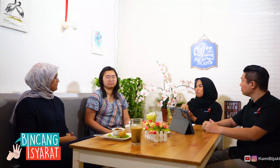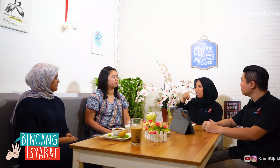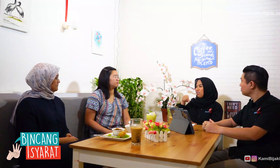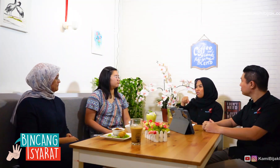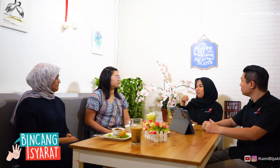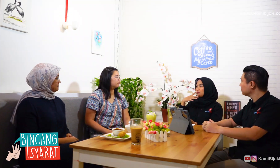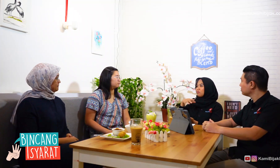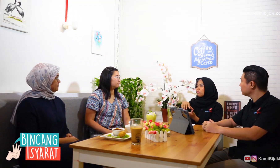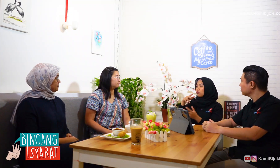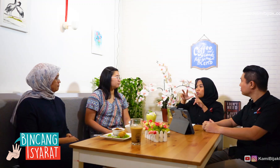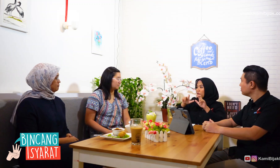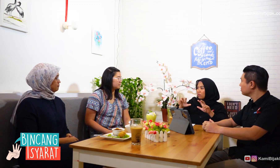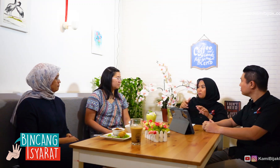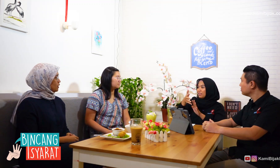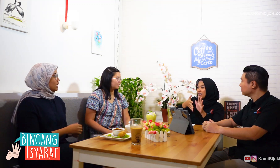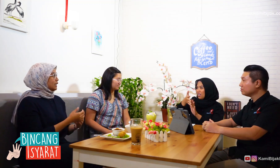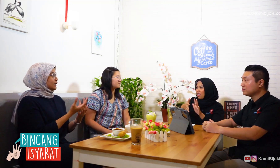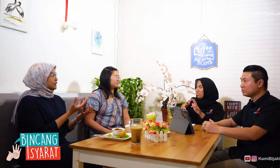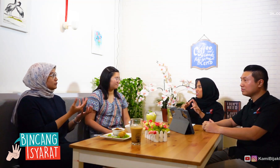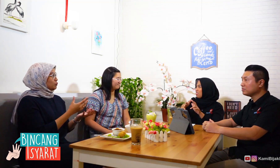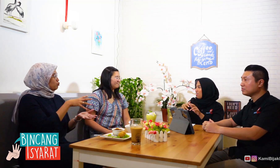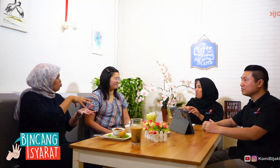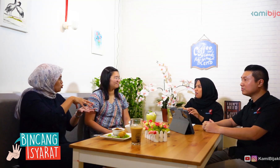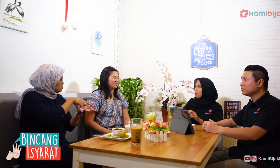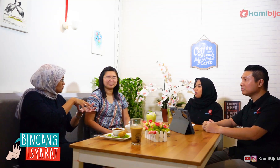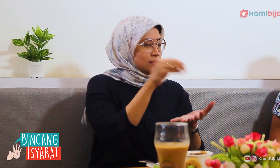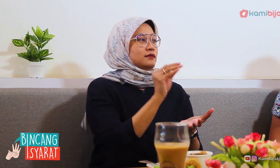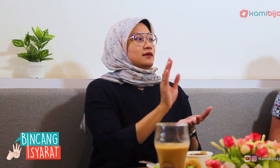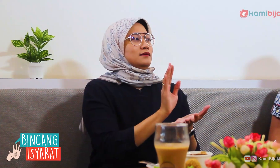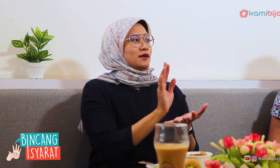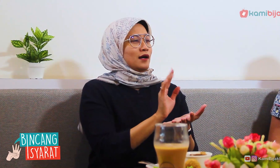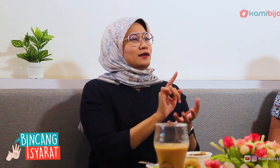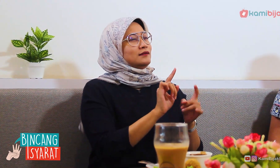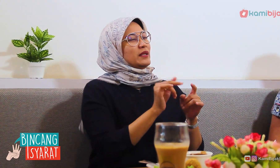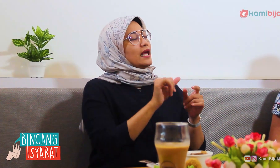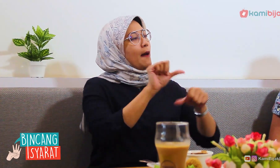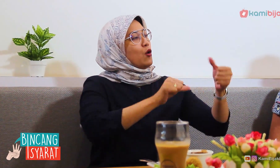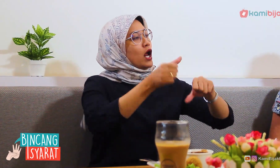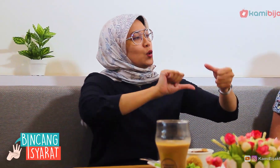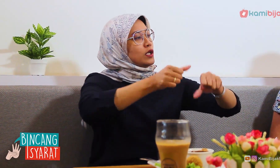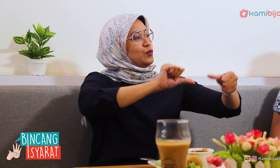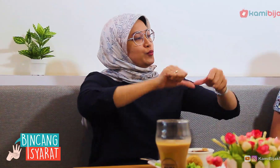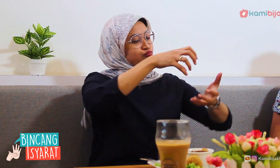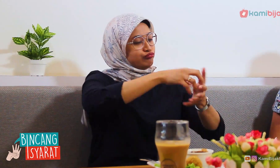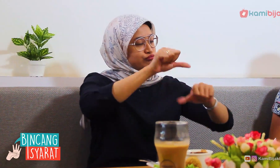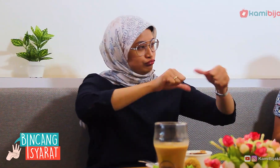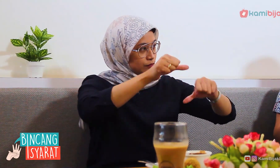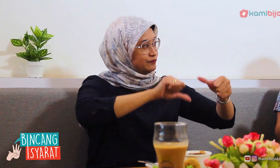Research center huh? Oh, not the center, but a kind of laboratory.